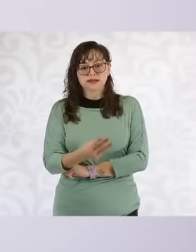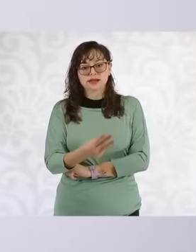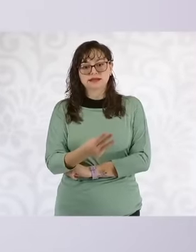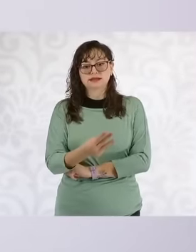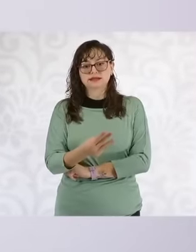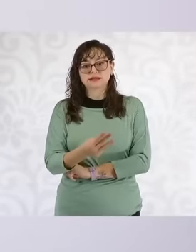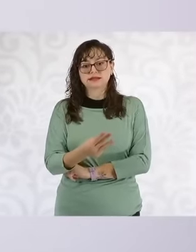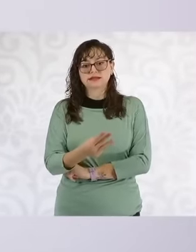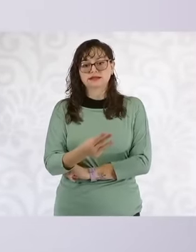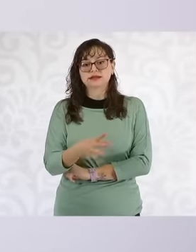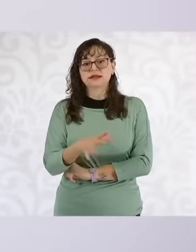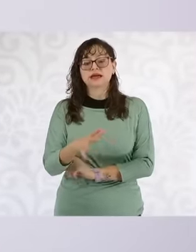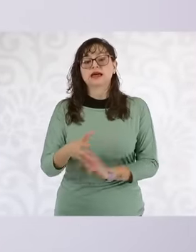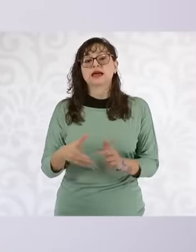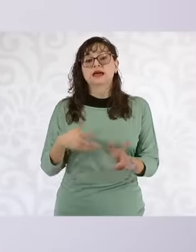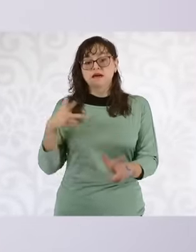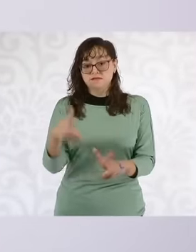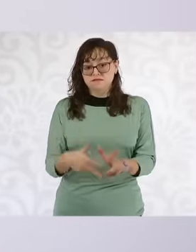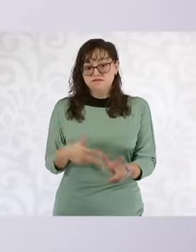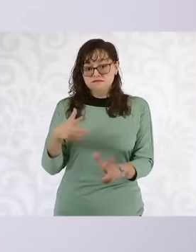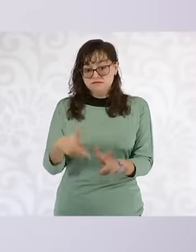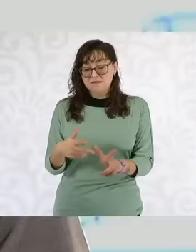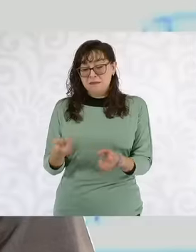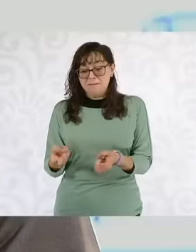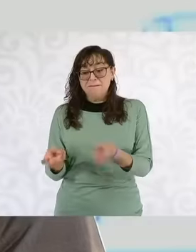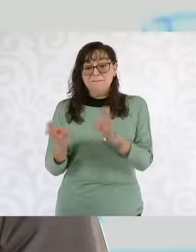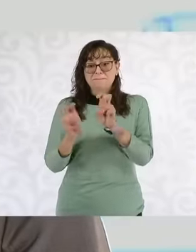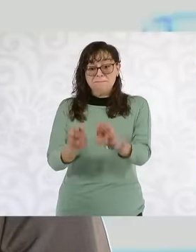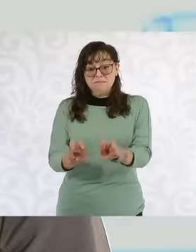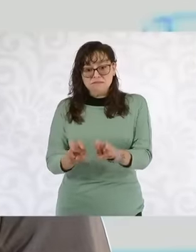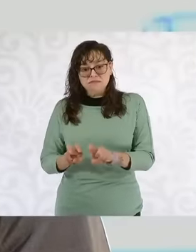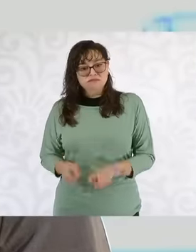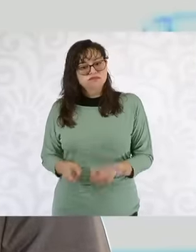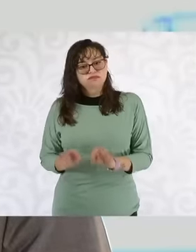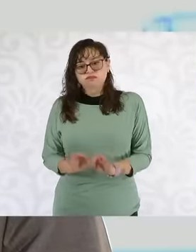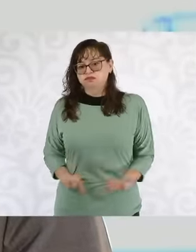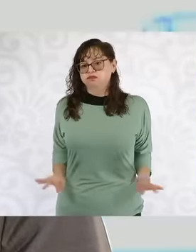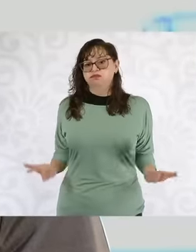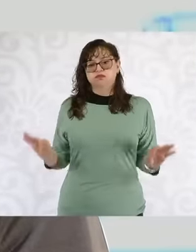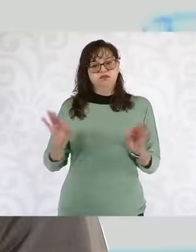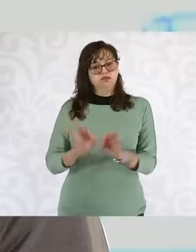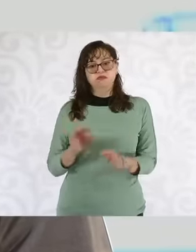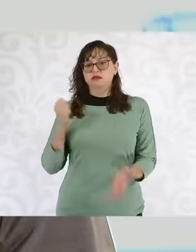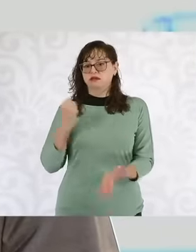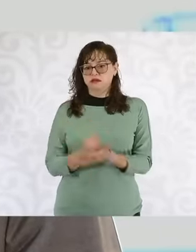Transportation was declared as a priority area passenger railway and now in 2024 this remains